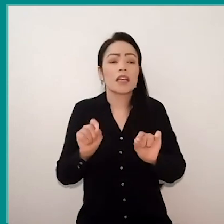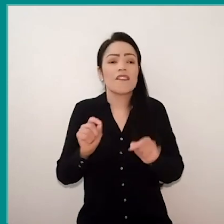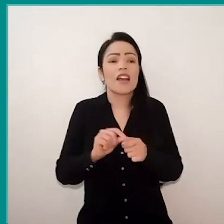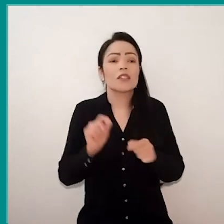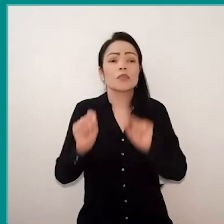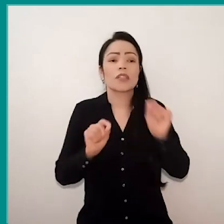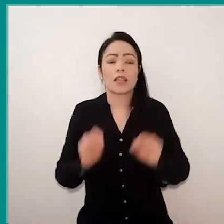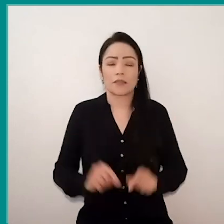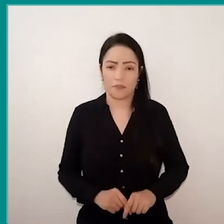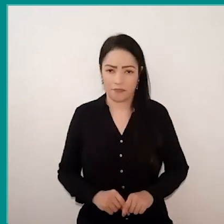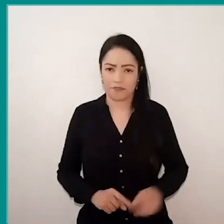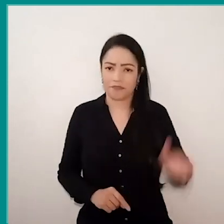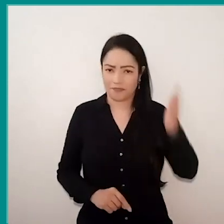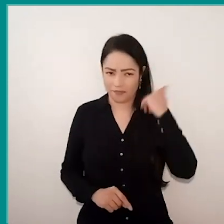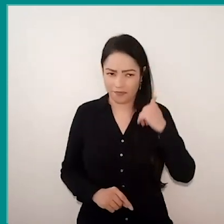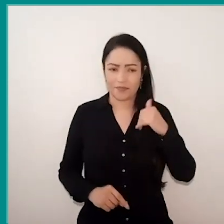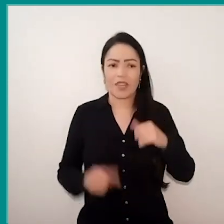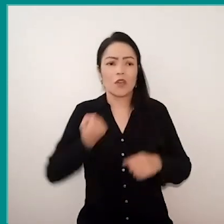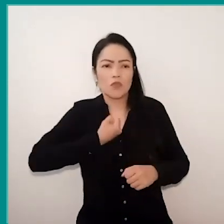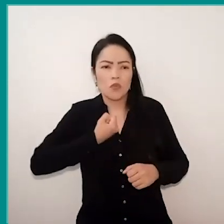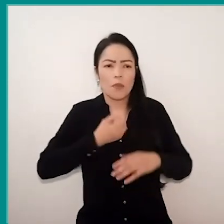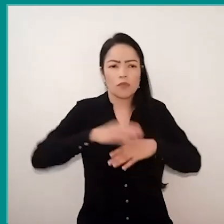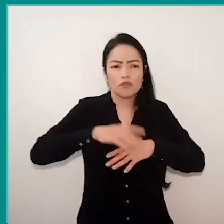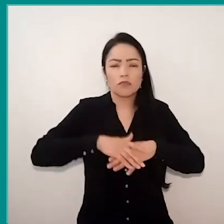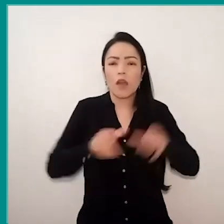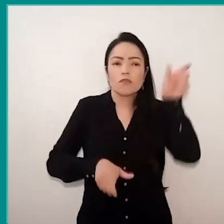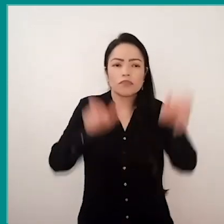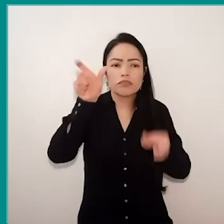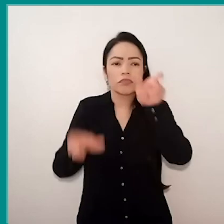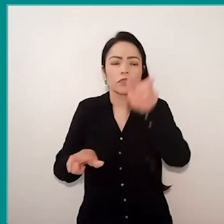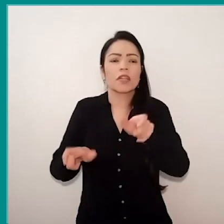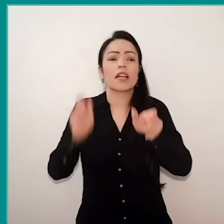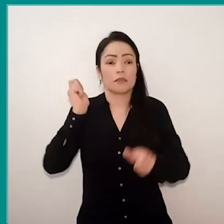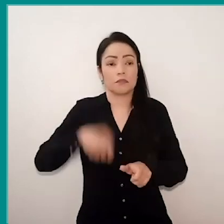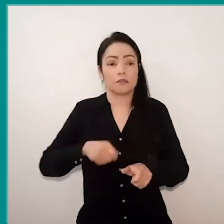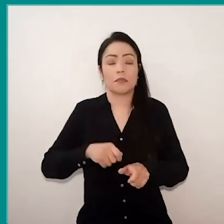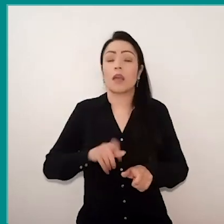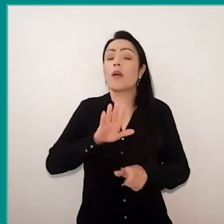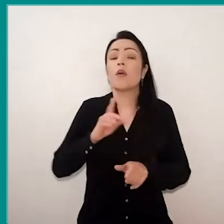We know that these algorithms build identities, so what is the identity that student is reading?